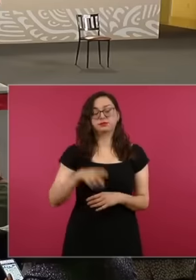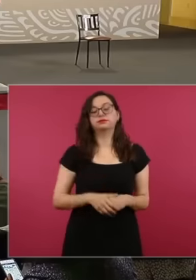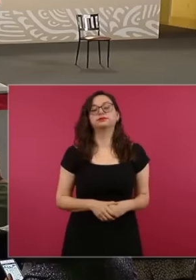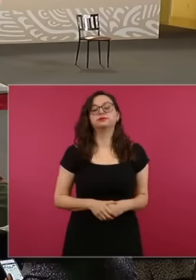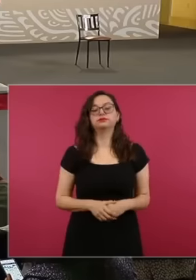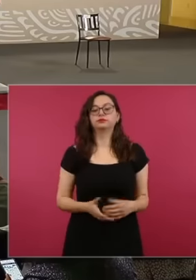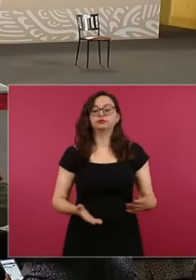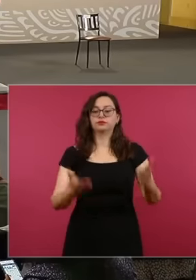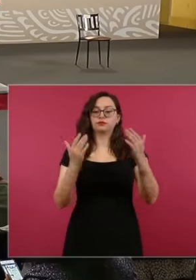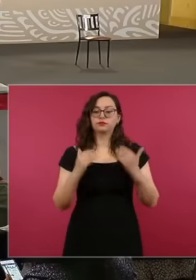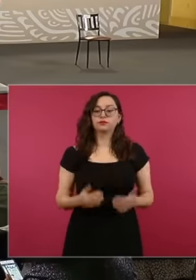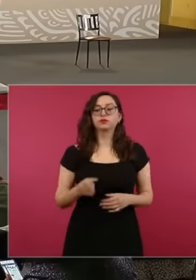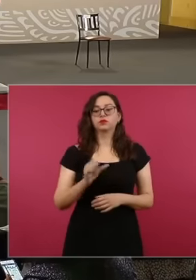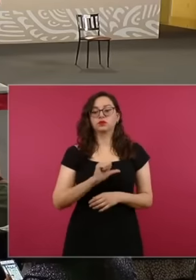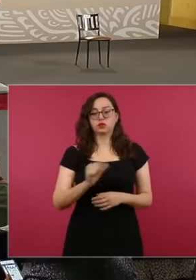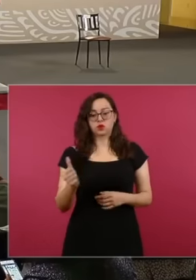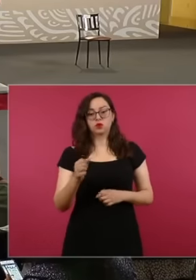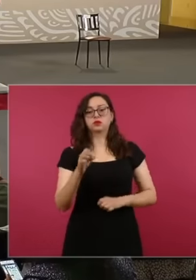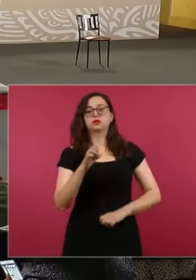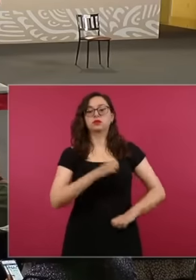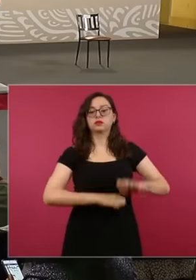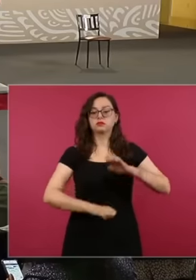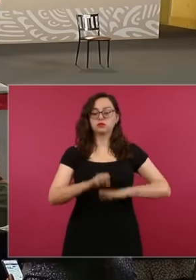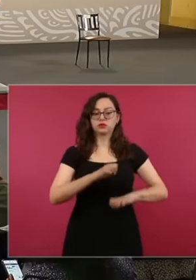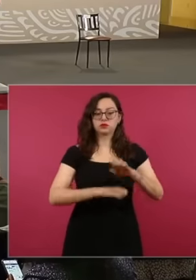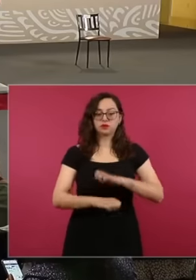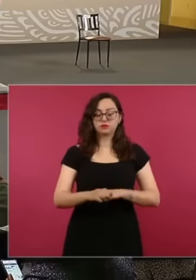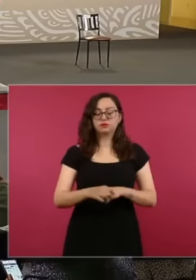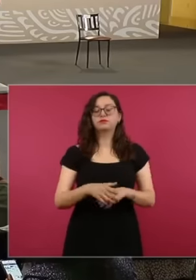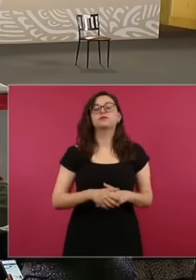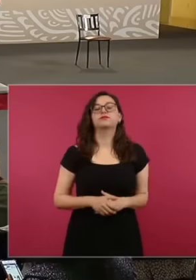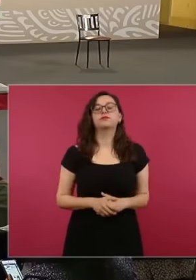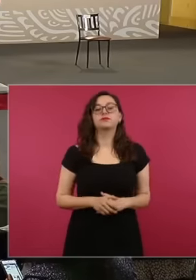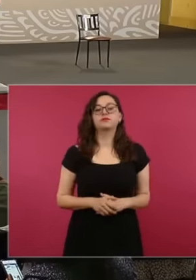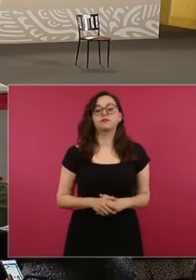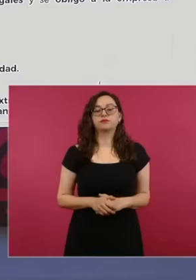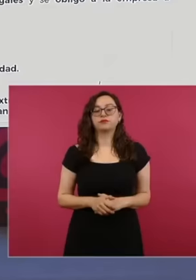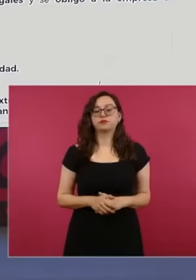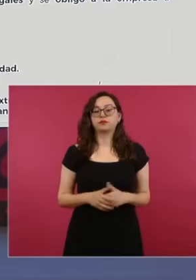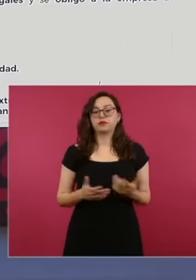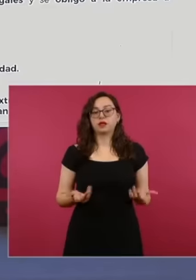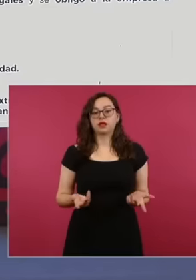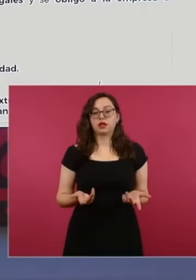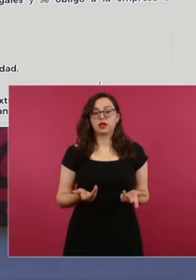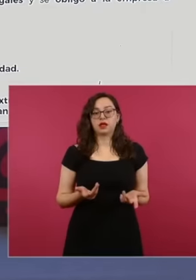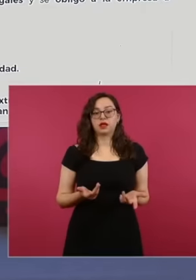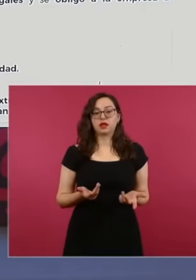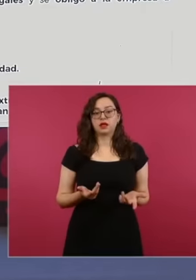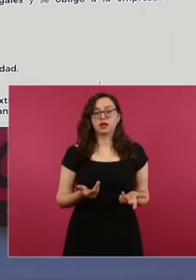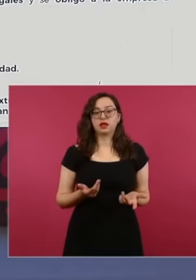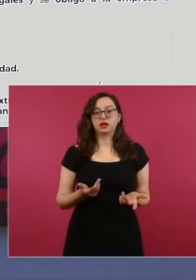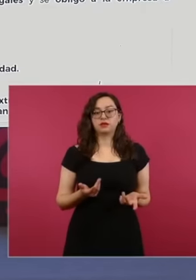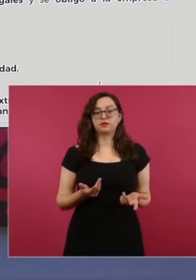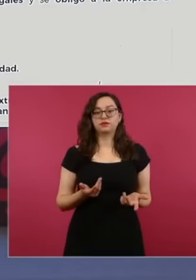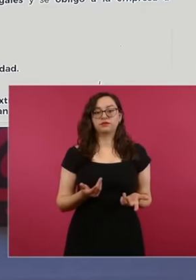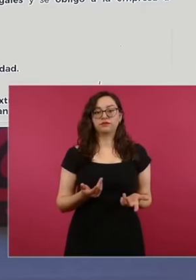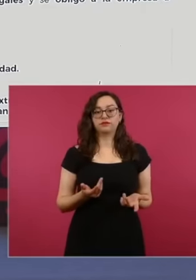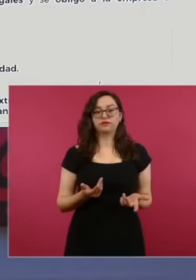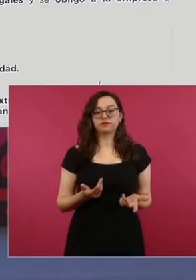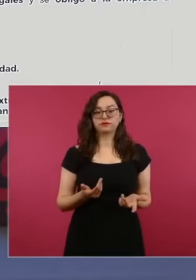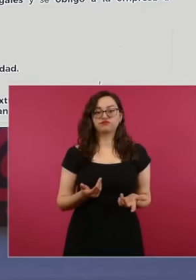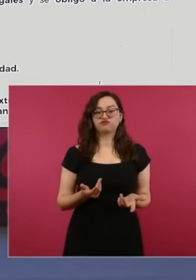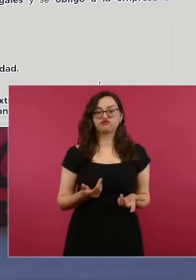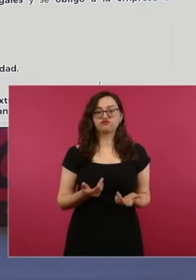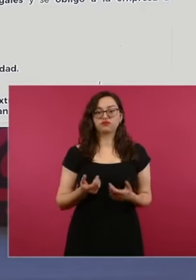very important international company and in 2015 Pemex and trafigura entered into various